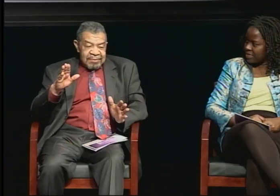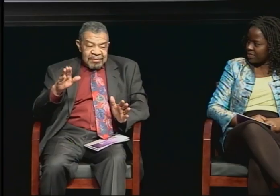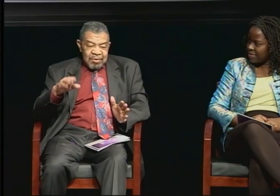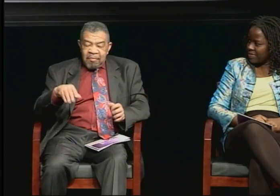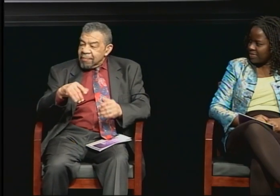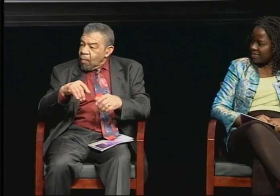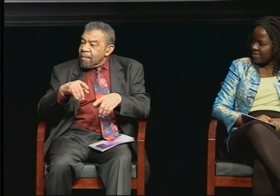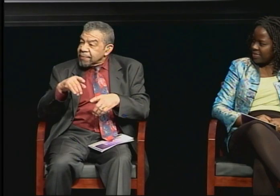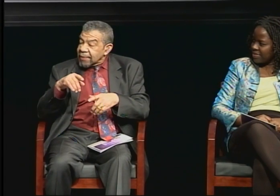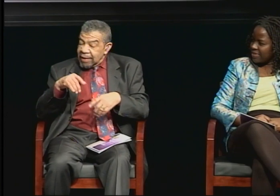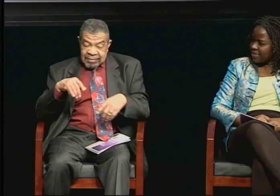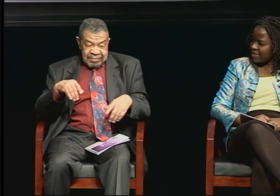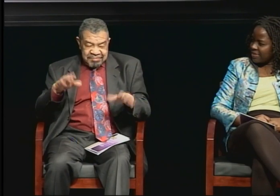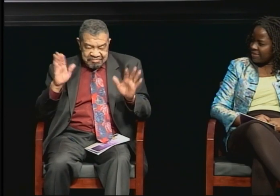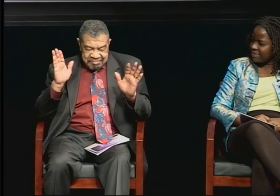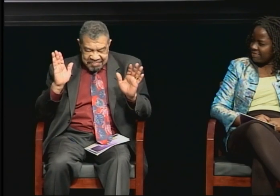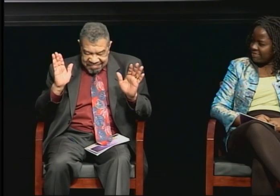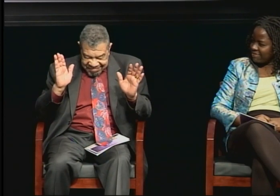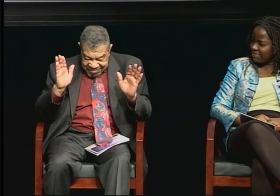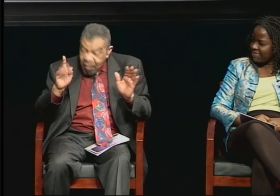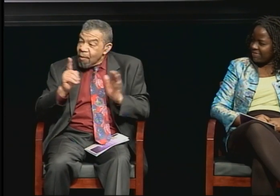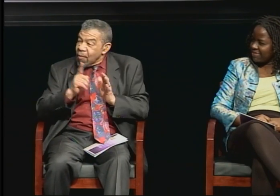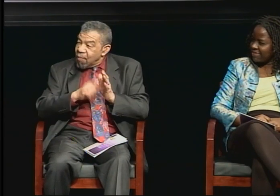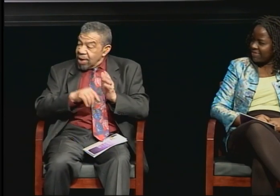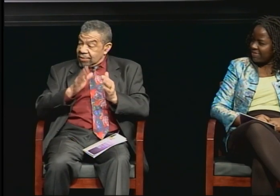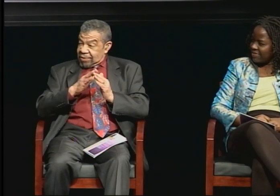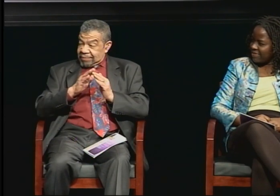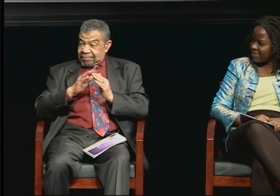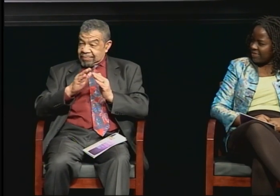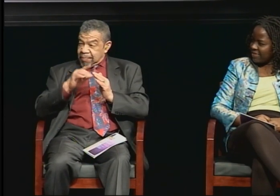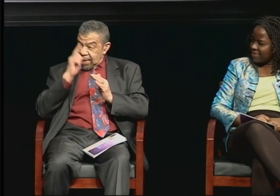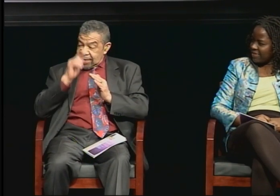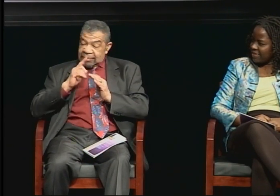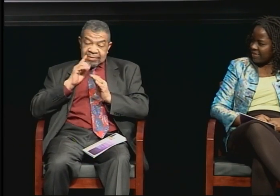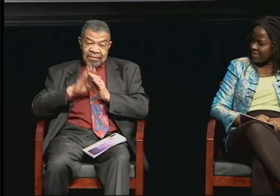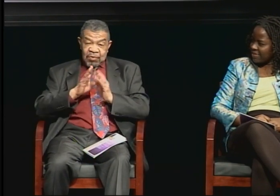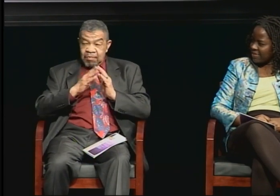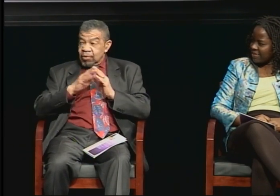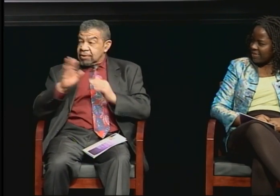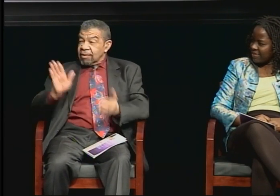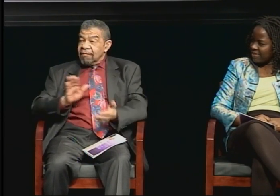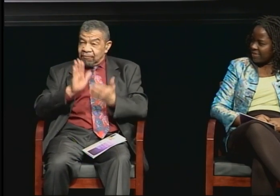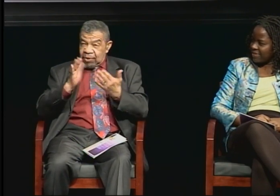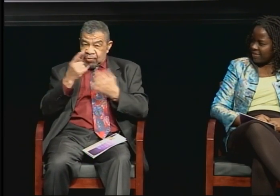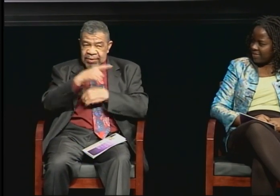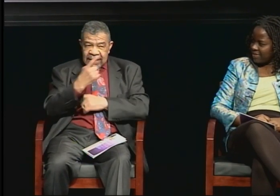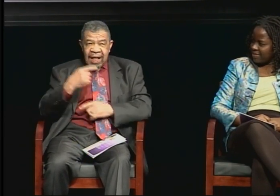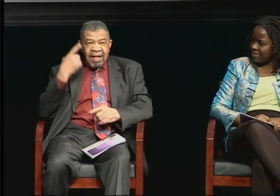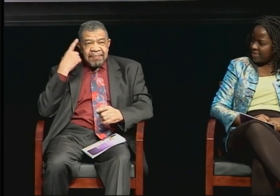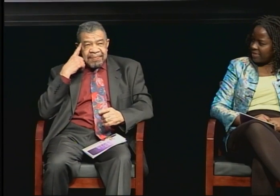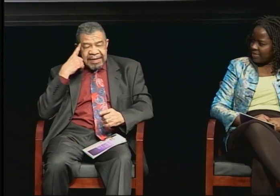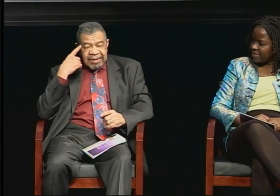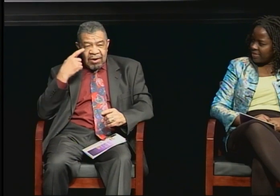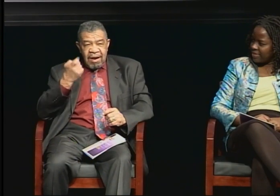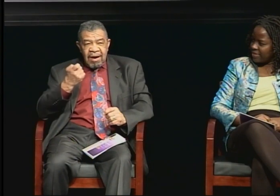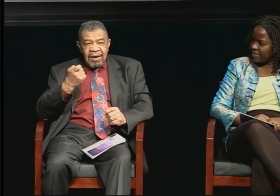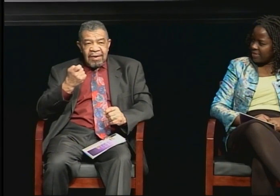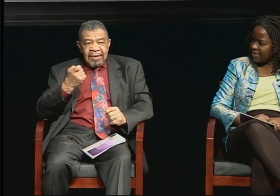I do believe that we don't have enough exposure. As far as what I'm doing about it,